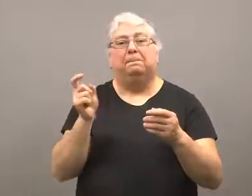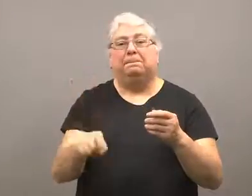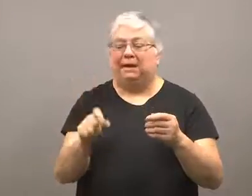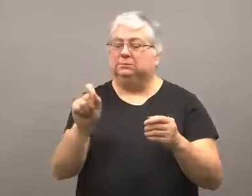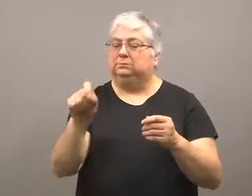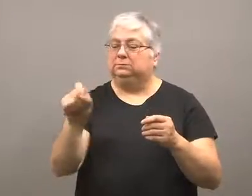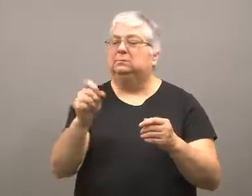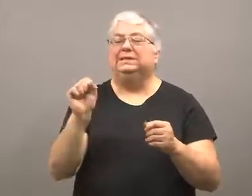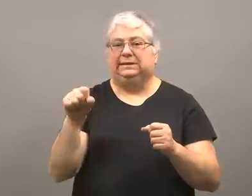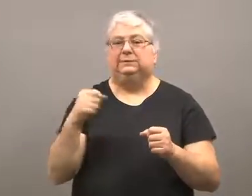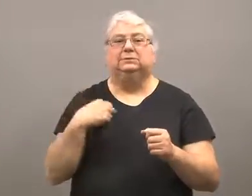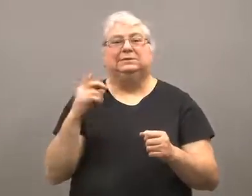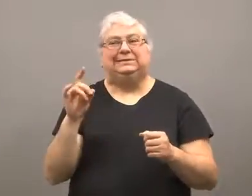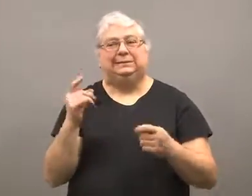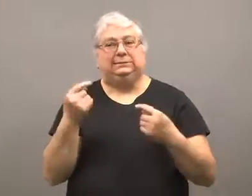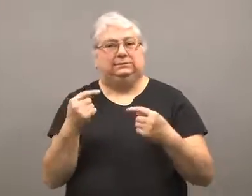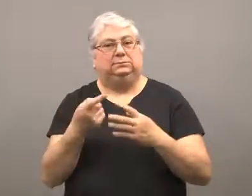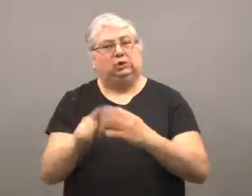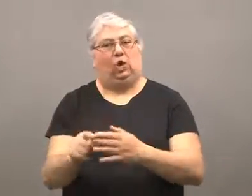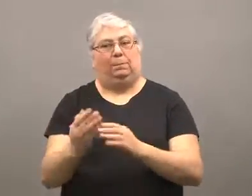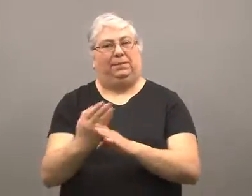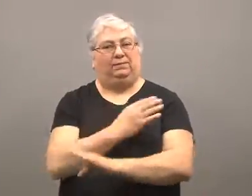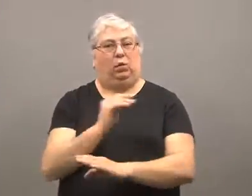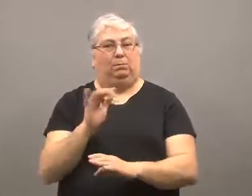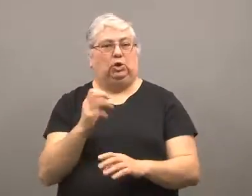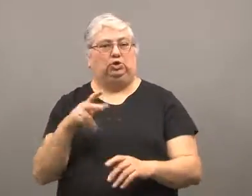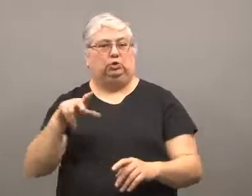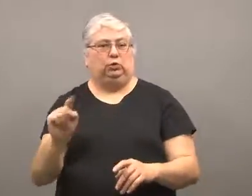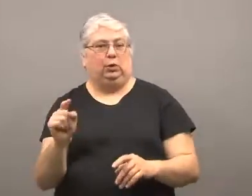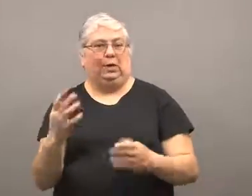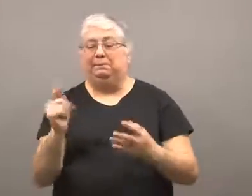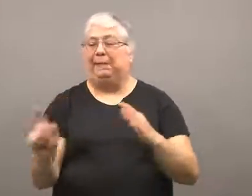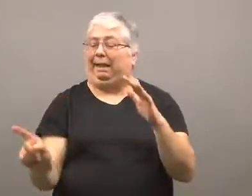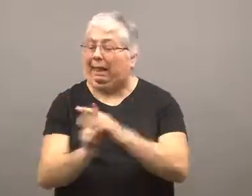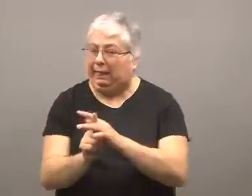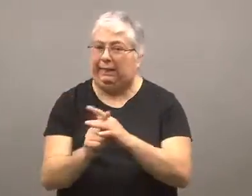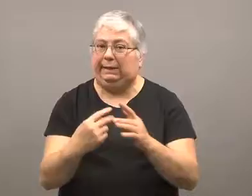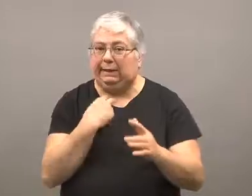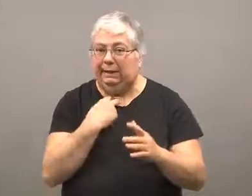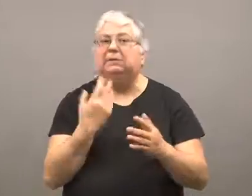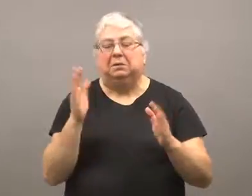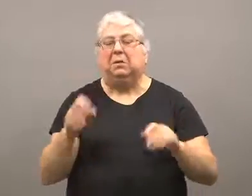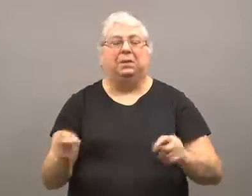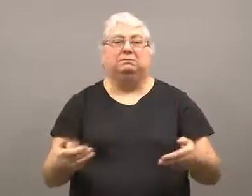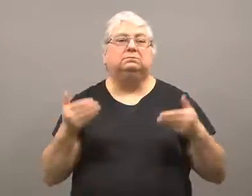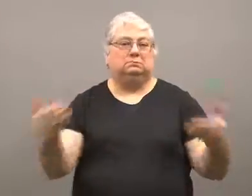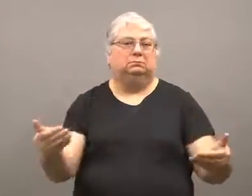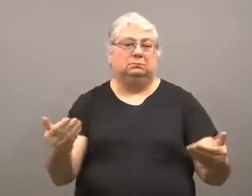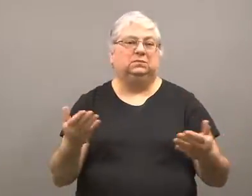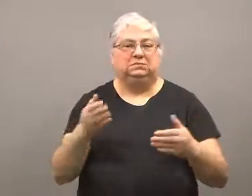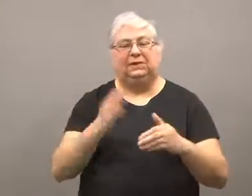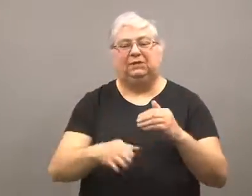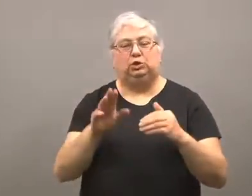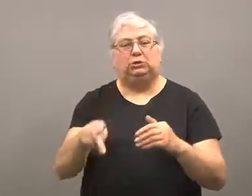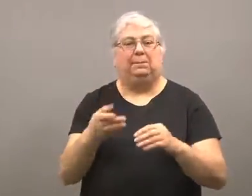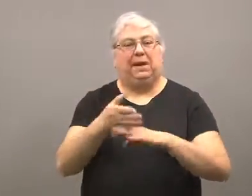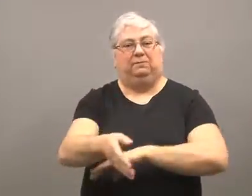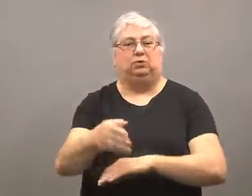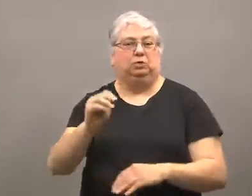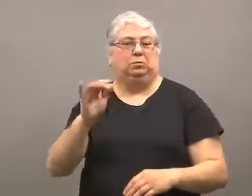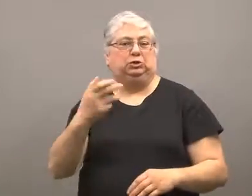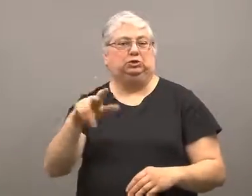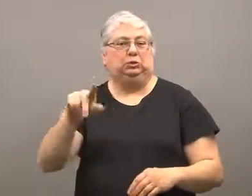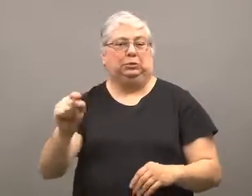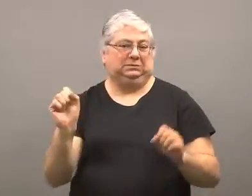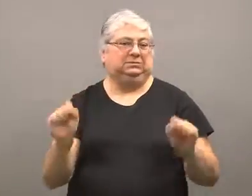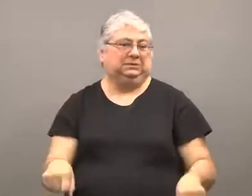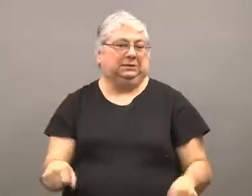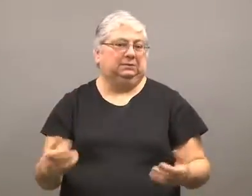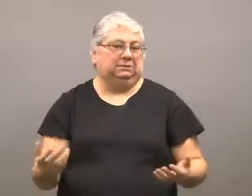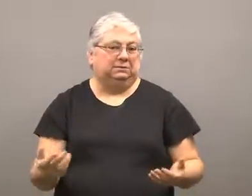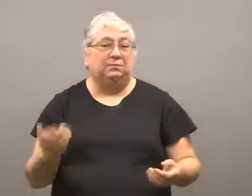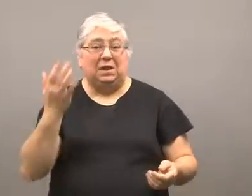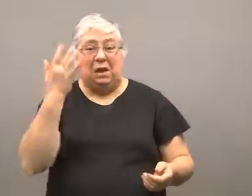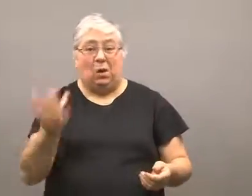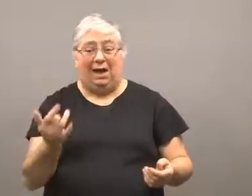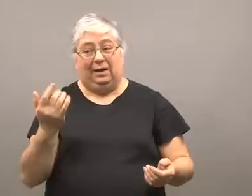you can check the box verifying you did start the process before March 31.